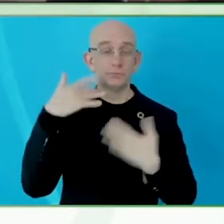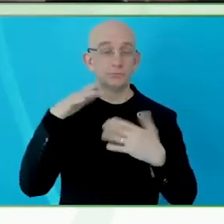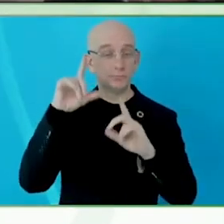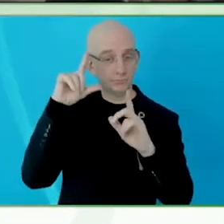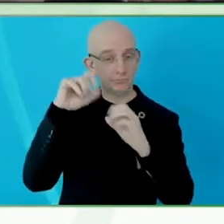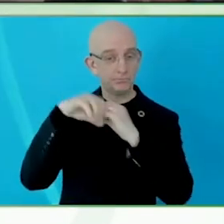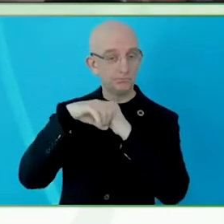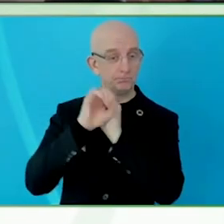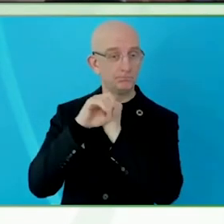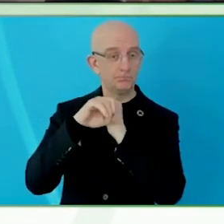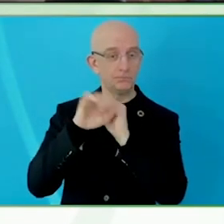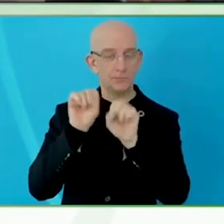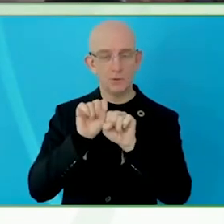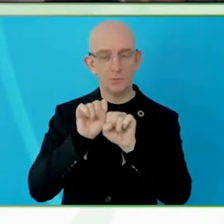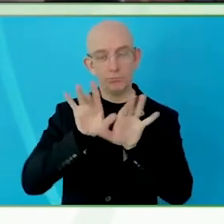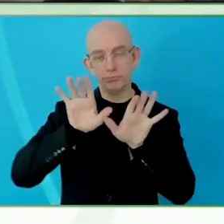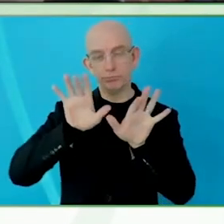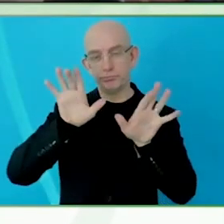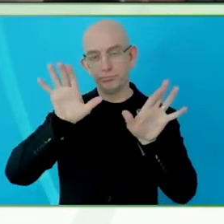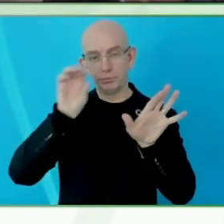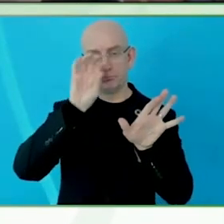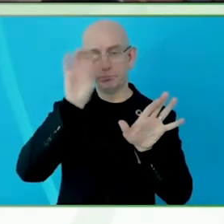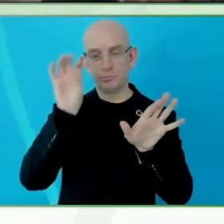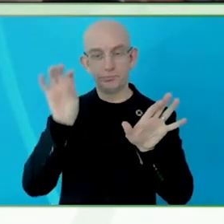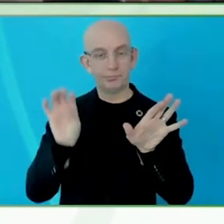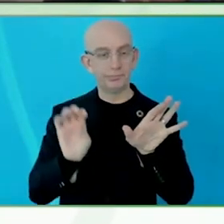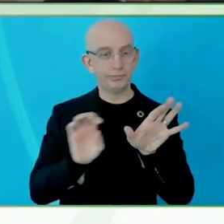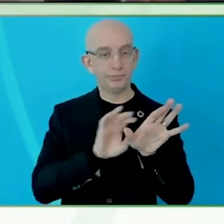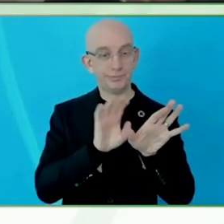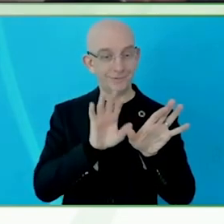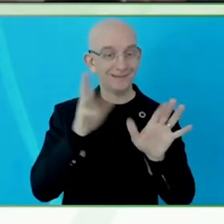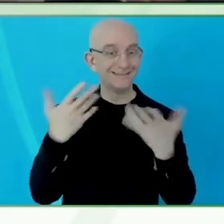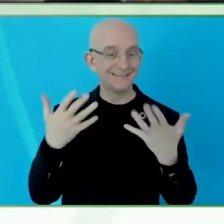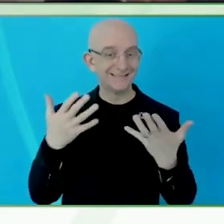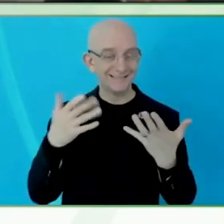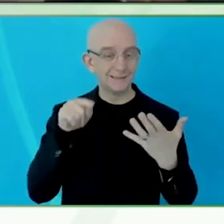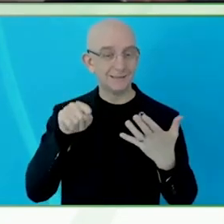However, by assuming that site is the only way to explore the